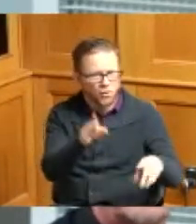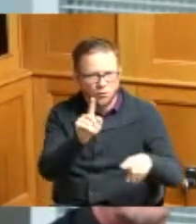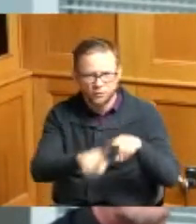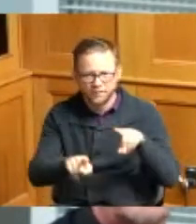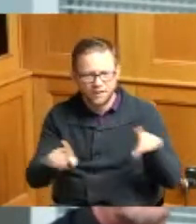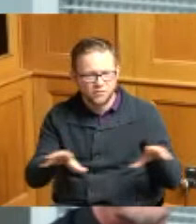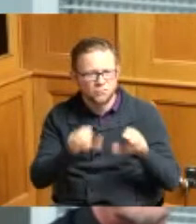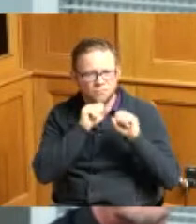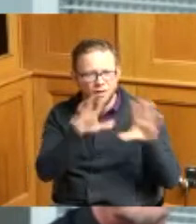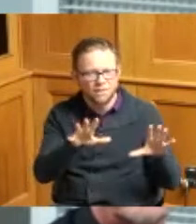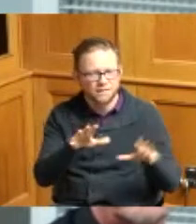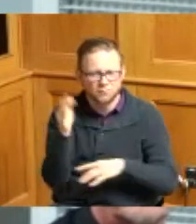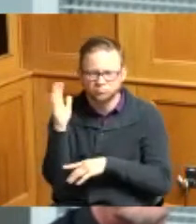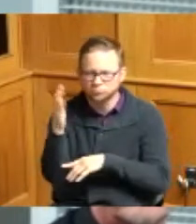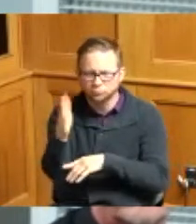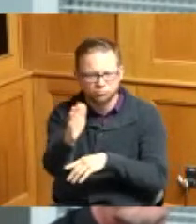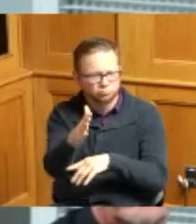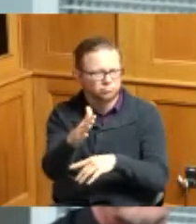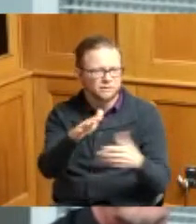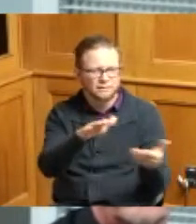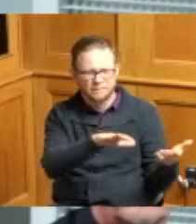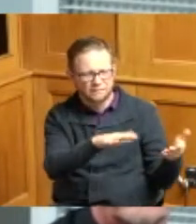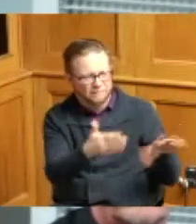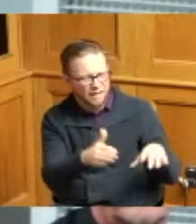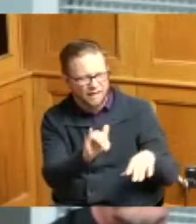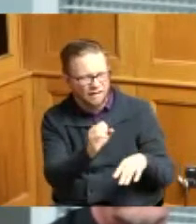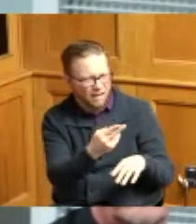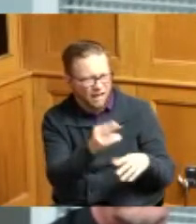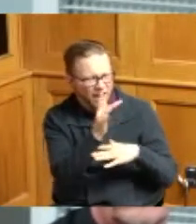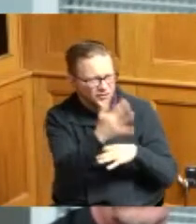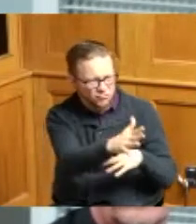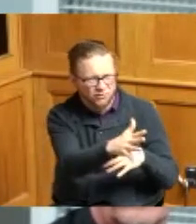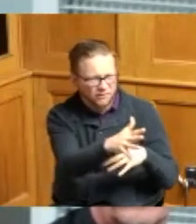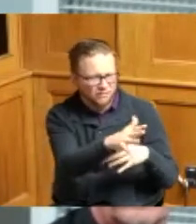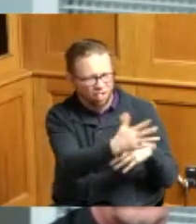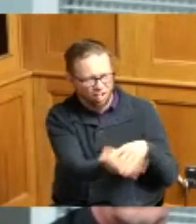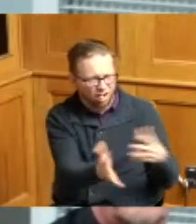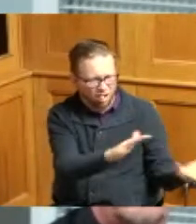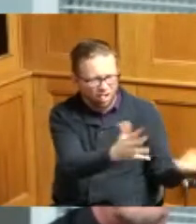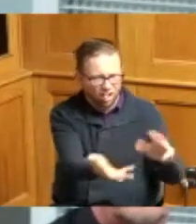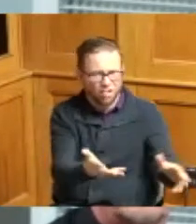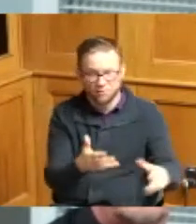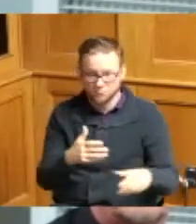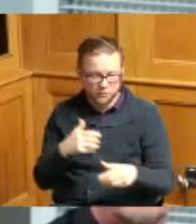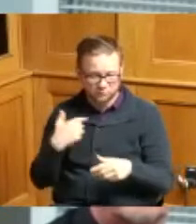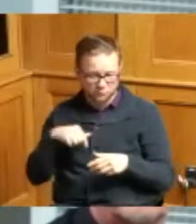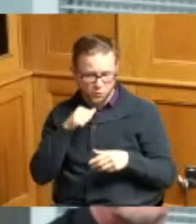honeysuckle and dead ash trees up there and we don't plan on doing nothing that this all started